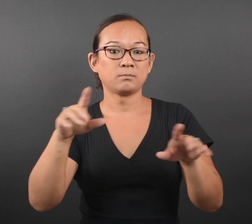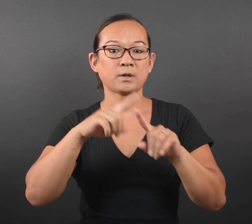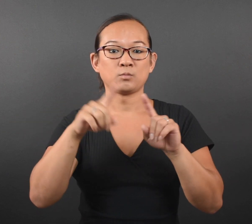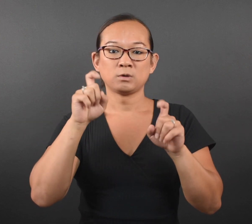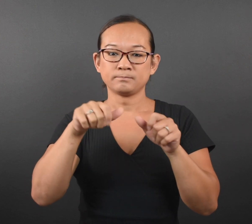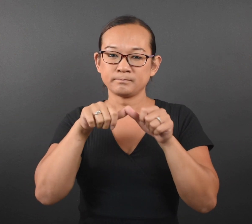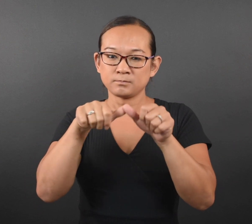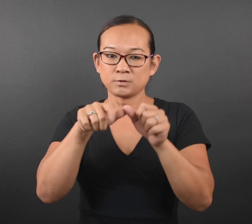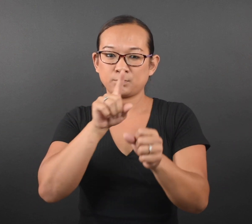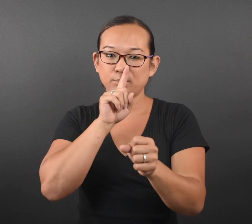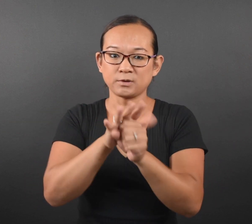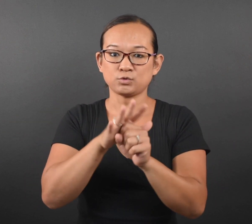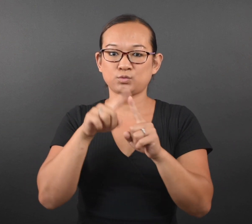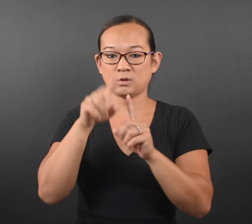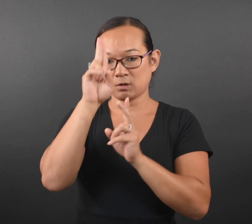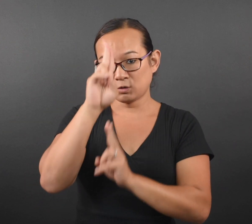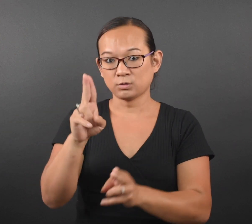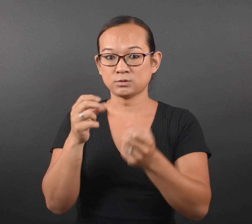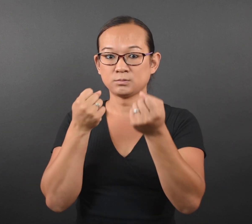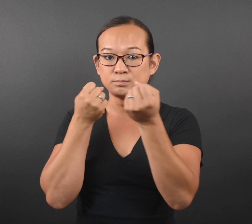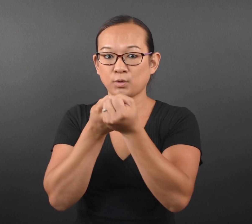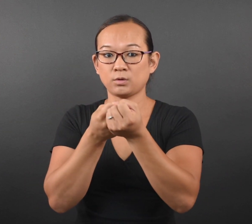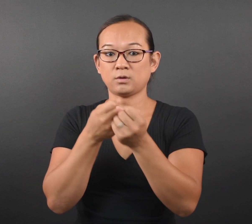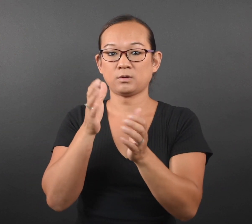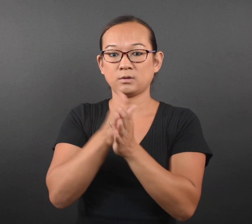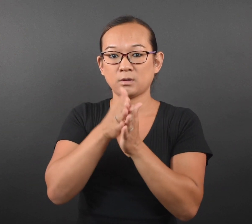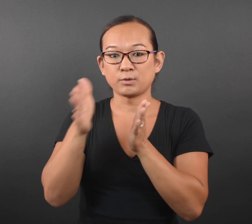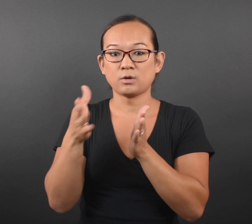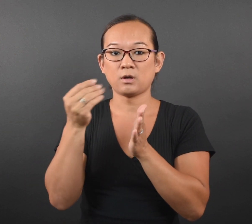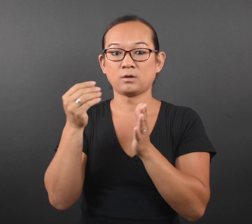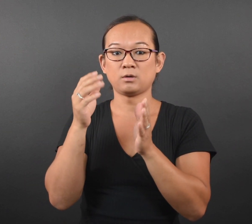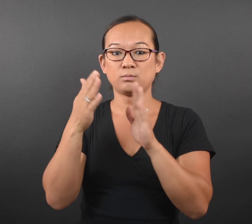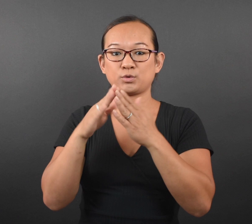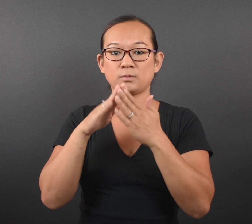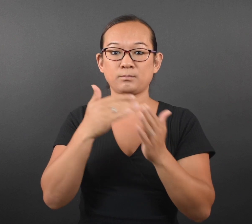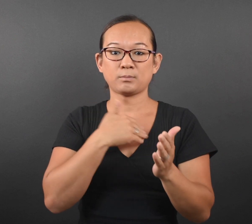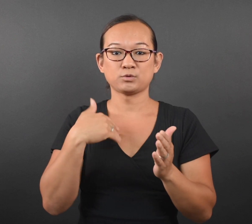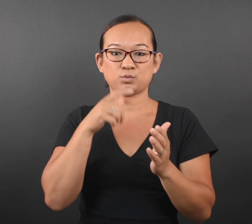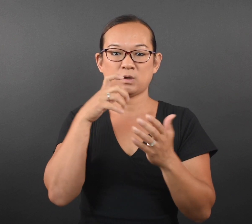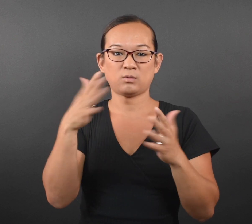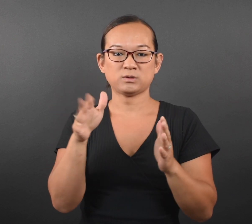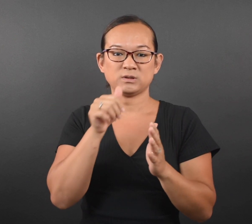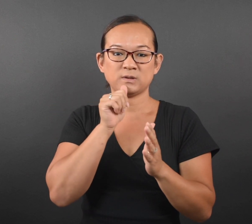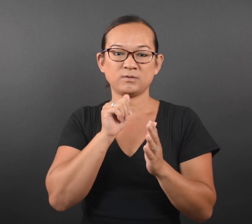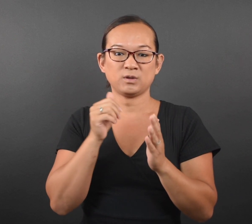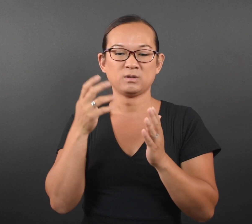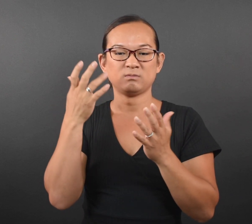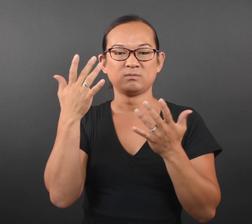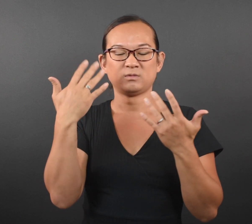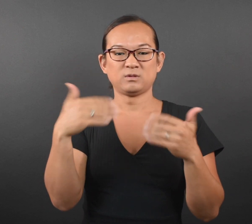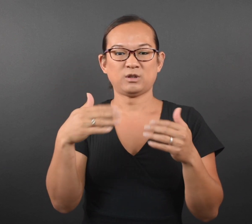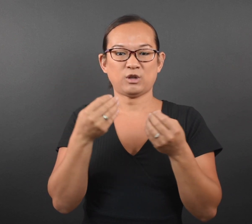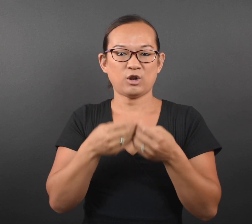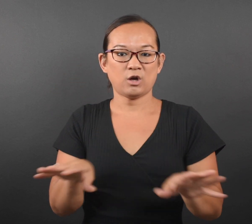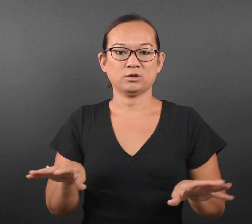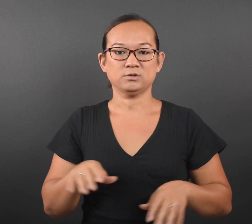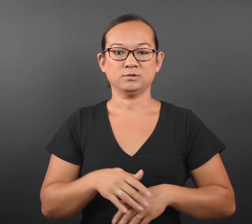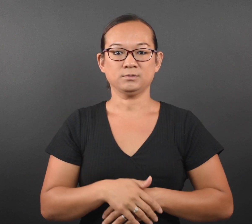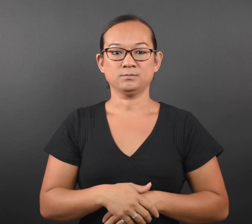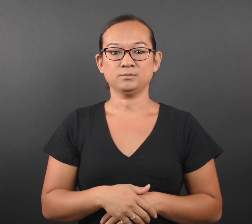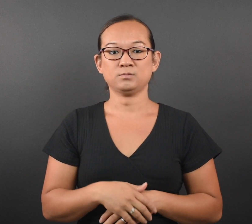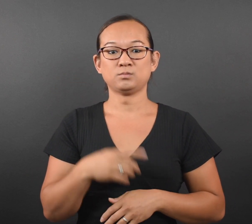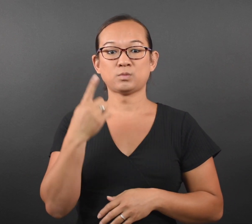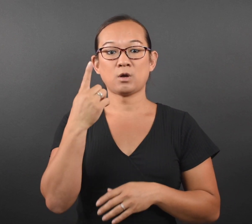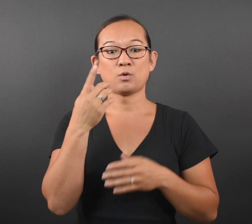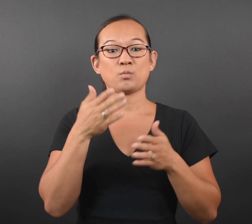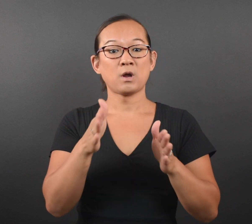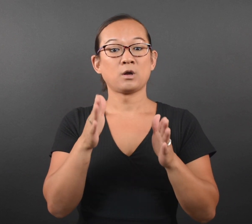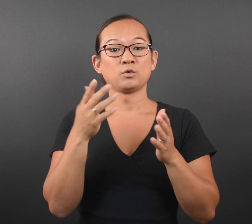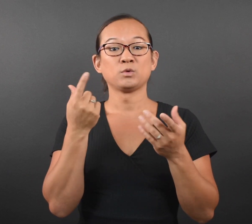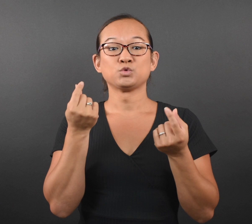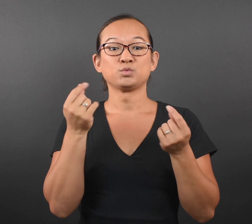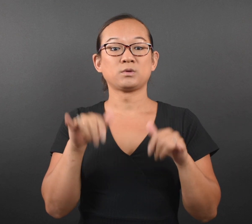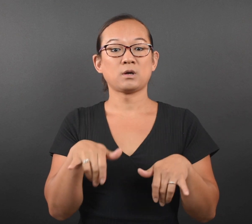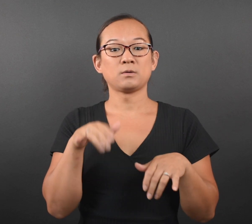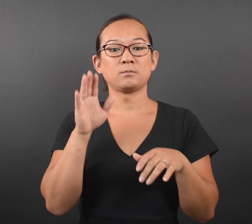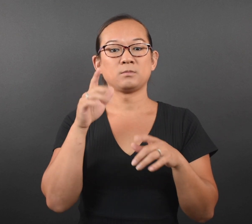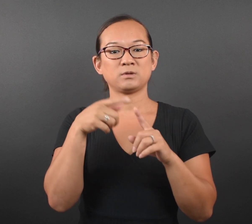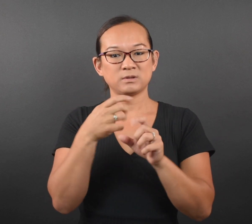suffered these unthinkable losses,” said Lieutenant Governor Peggy Flanagan.